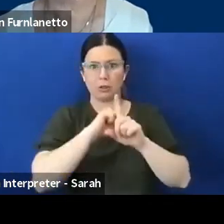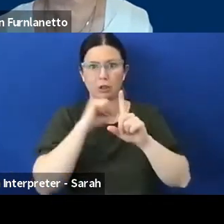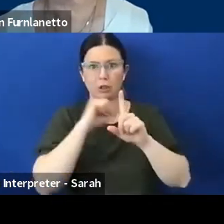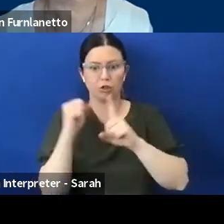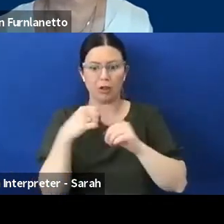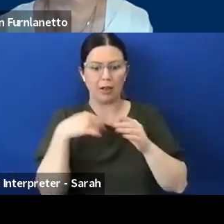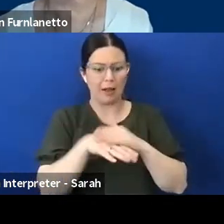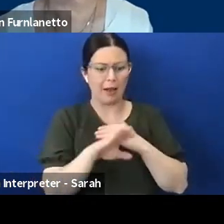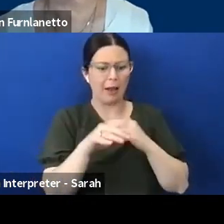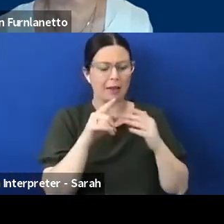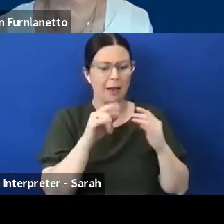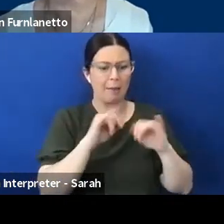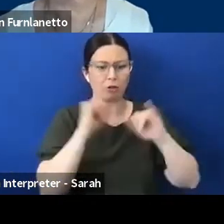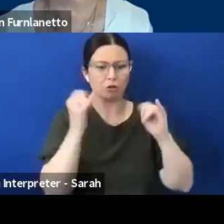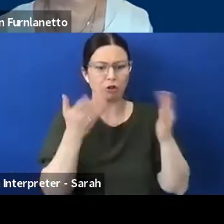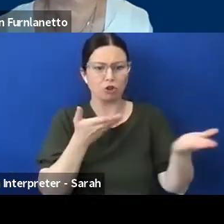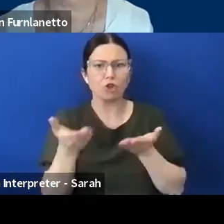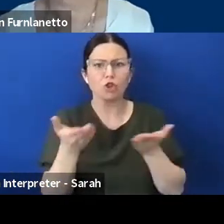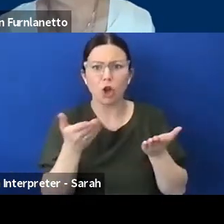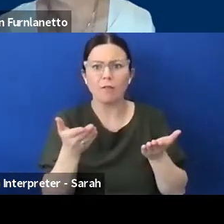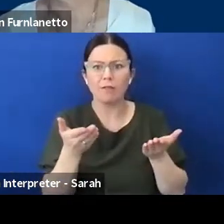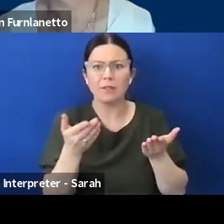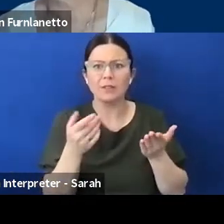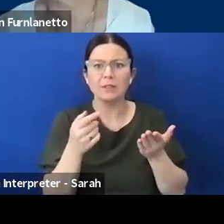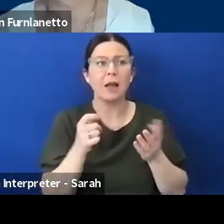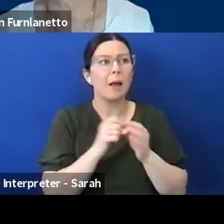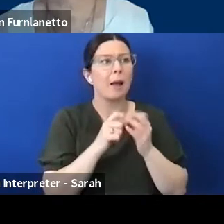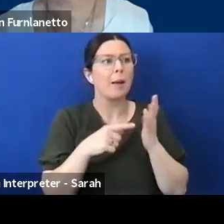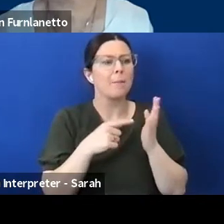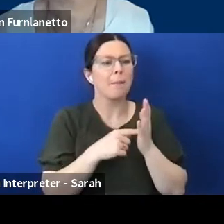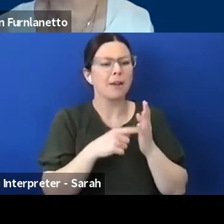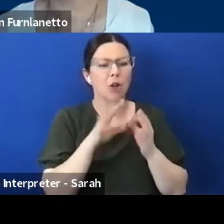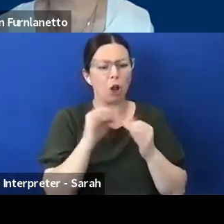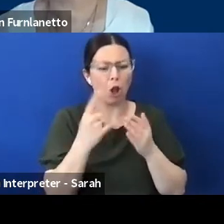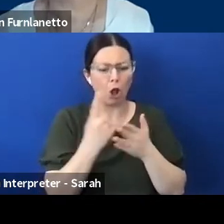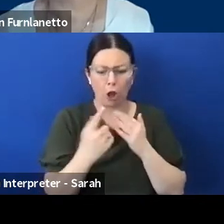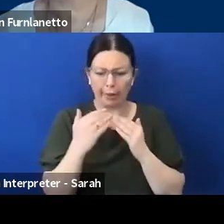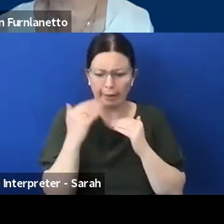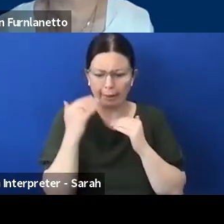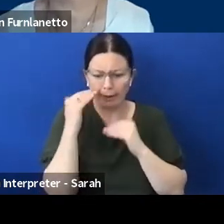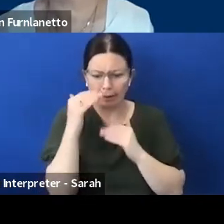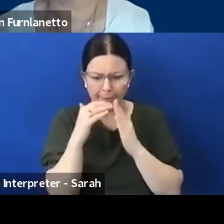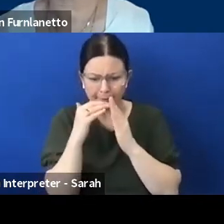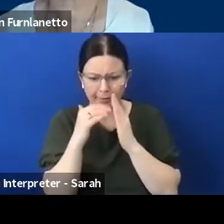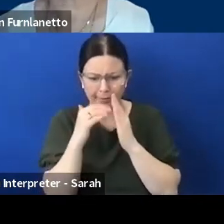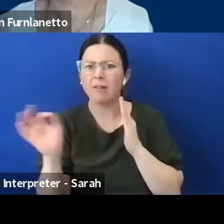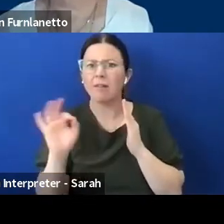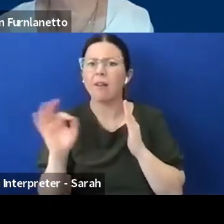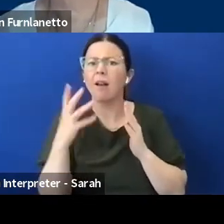but it cannot be beyond the width of man to think about how plain English, diagrammatic